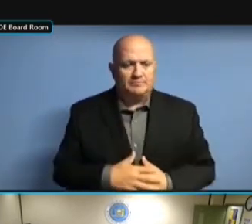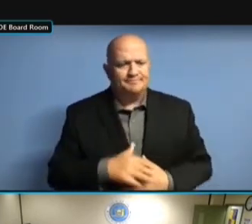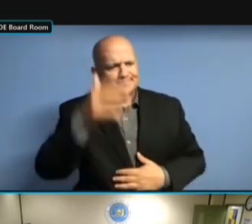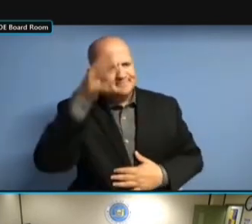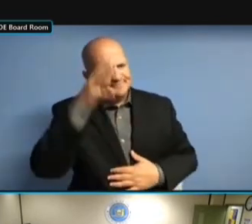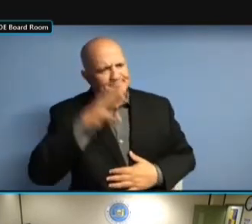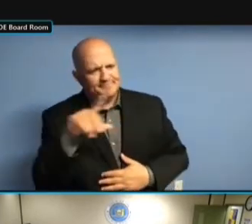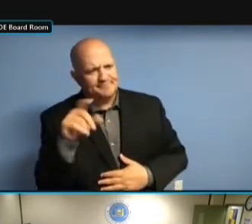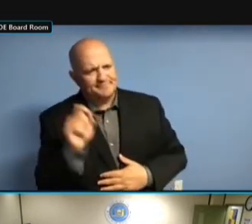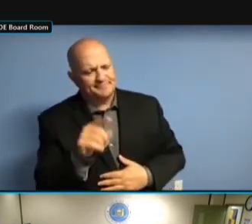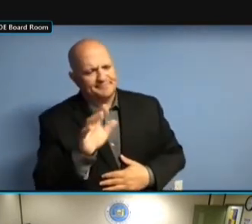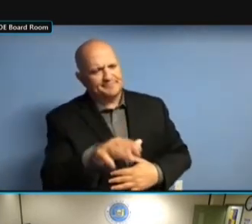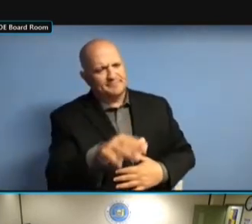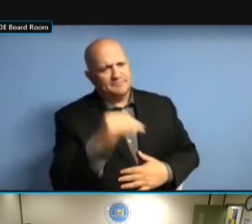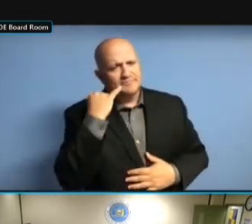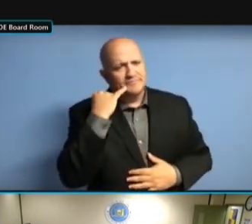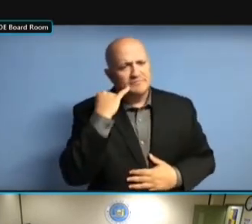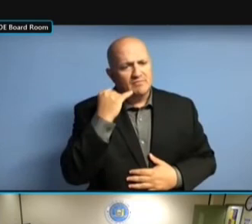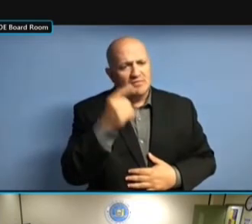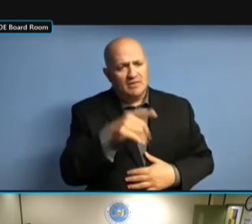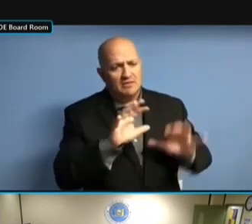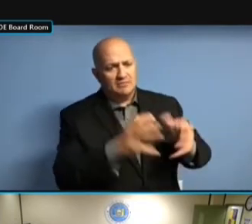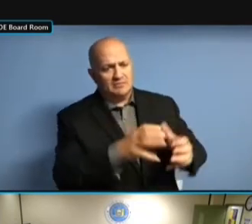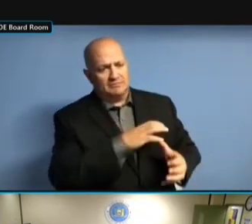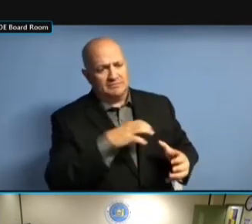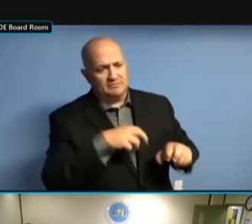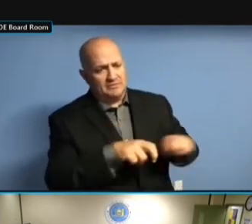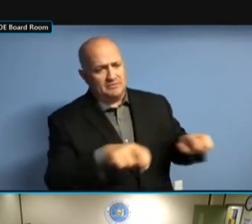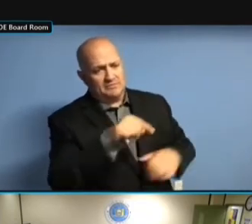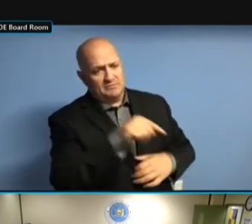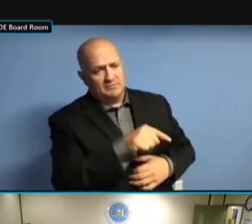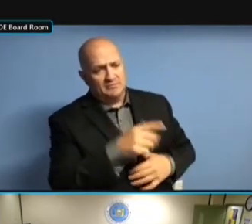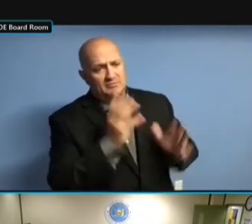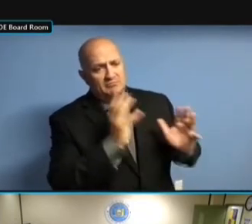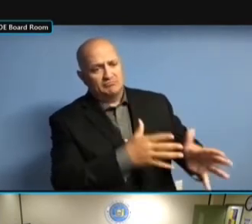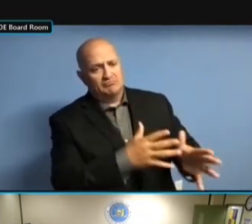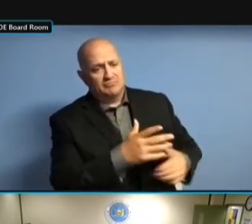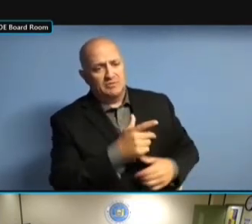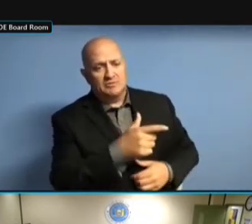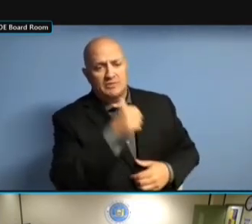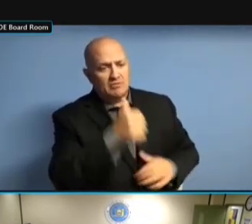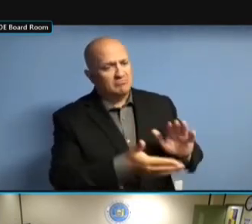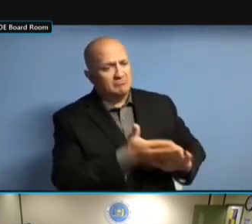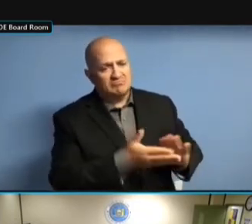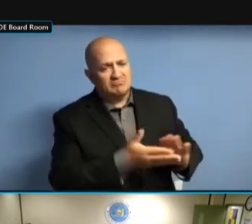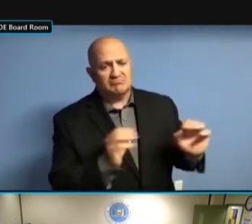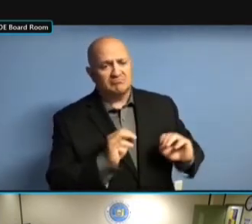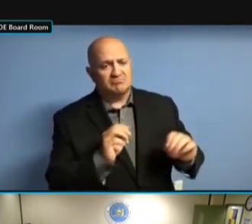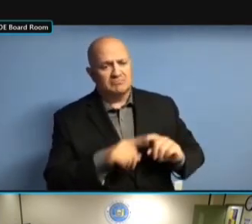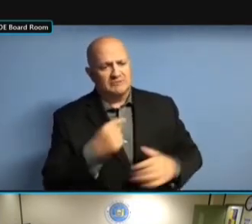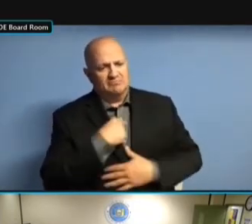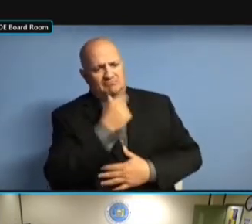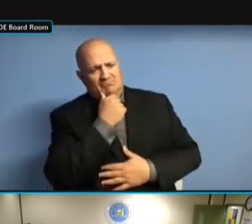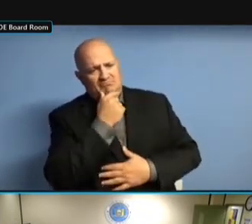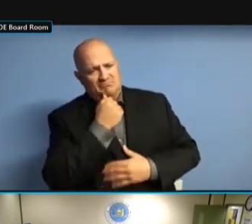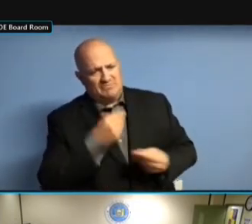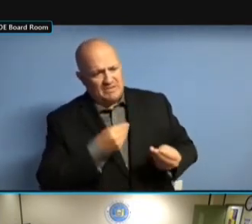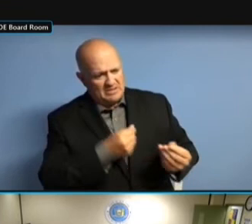AND NOW THAT COMMITTEE IS SITTING THERE. SITTING THERE. SITTING THERE. AND SITTING THERE. AND FIVE SITTING THERE. AND FIVE YEARS SITTING THERE. AND FIVE YEARS OUT, SITTING THERE. AND FIVE YEARS OUT, SOME SITTING THERE. AND FIVE YEARS OUT, SOME OF SITTING THERE. AND FIVE YEARS OUT, SOME OF THEM AND FIVE YEARS OUT, SOME OF THEM AND FIVE YEARS OUT, SOME OF THEM LONGER